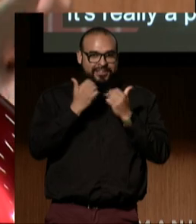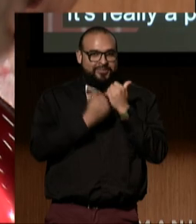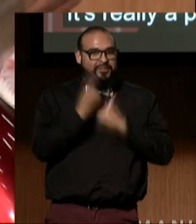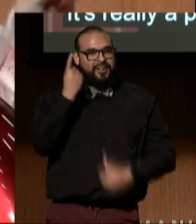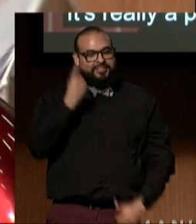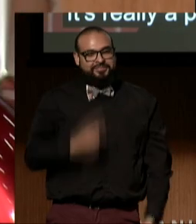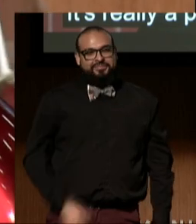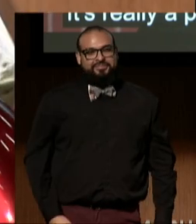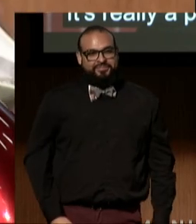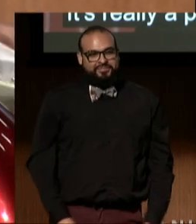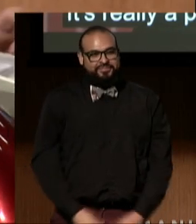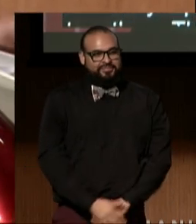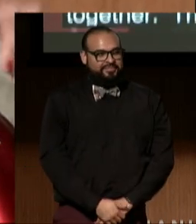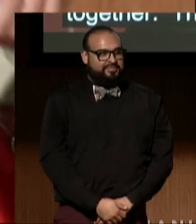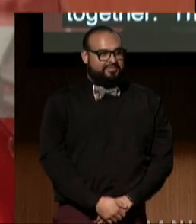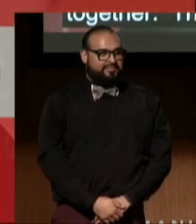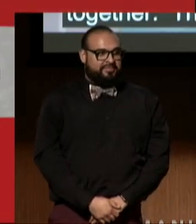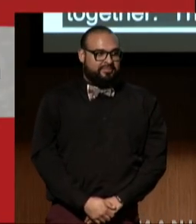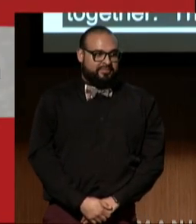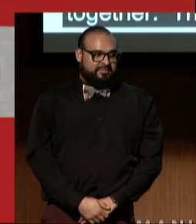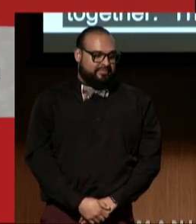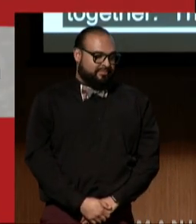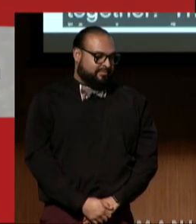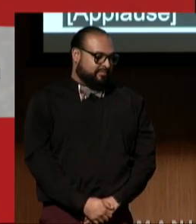(audience applauding)